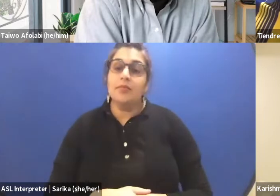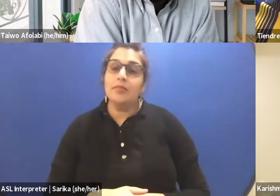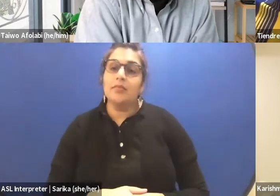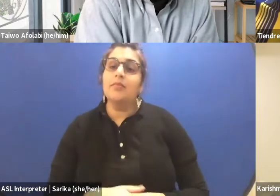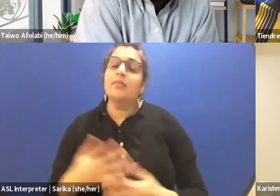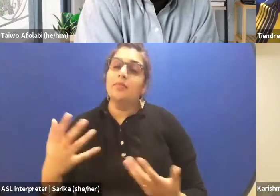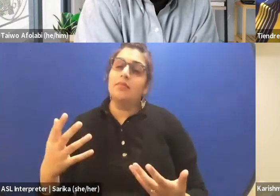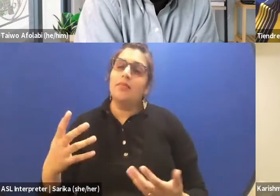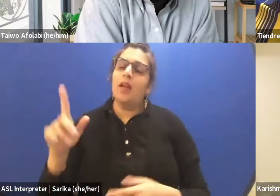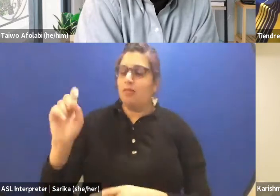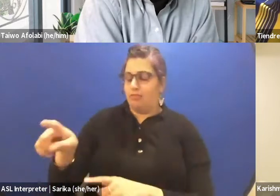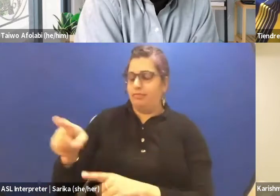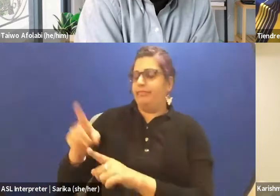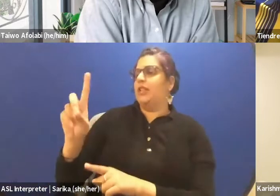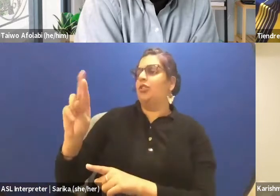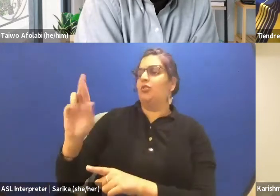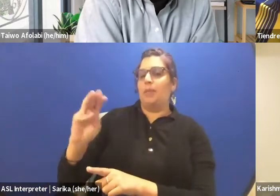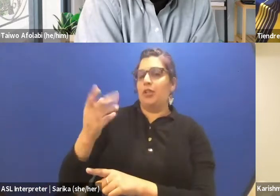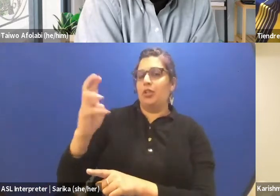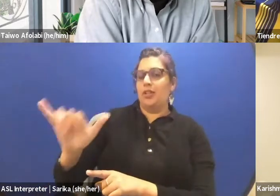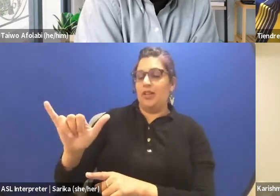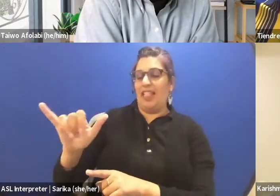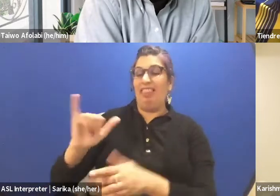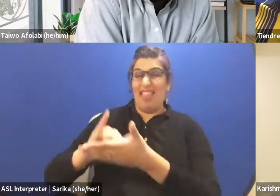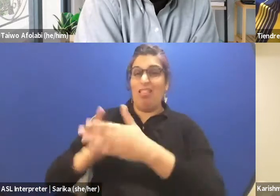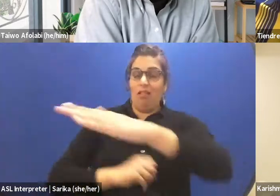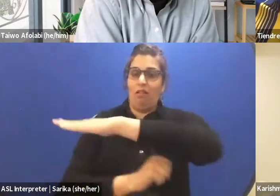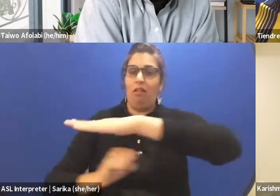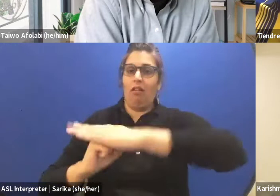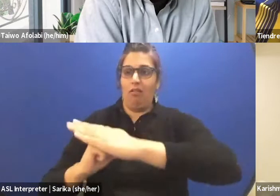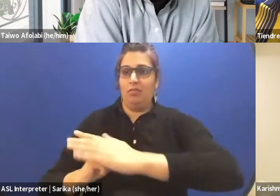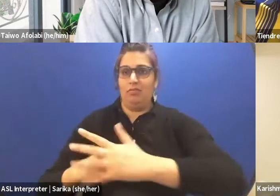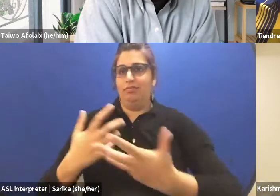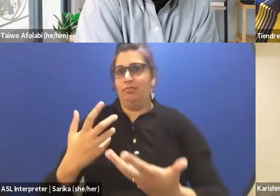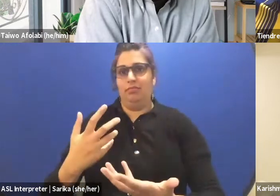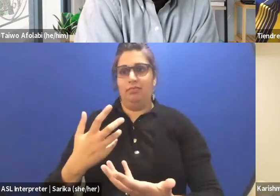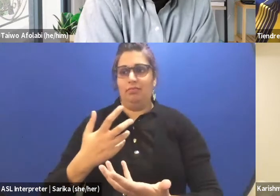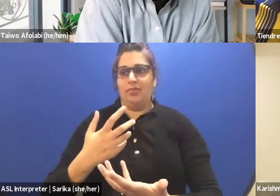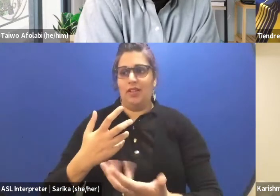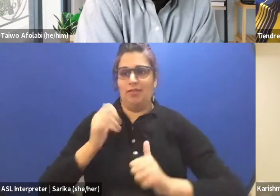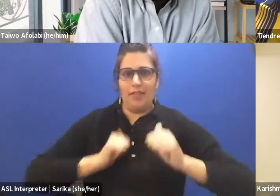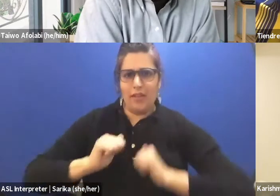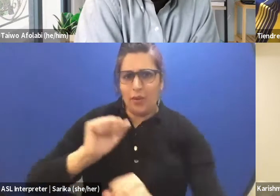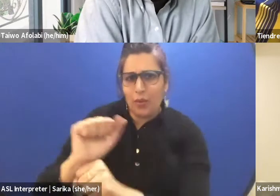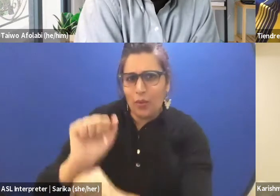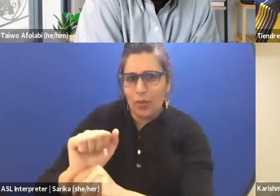The creation of dramaturgy is the foundation of the work of theater of anyone.